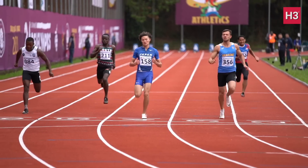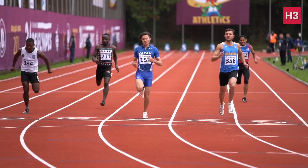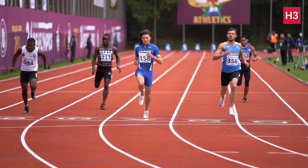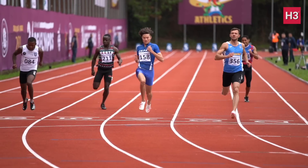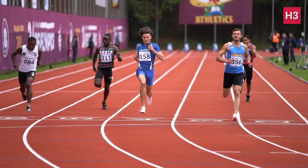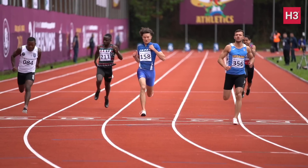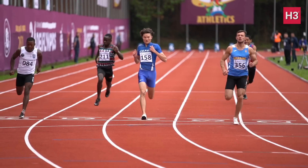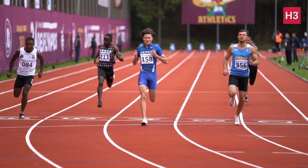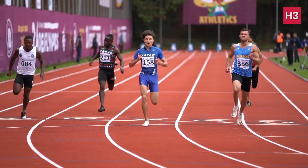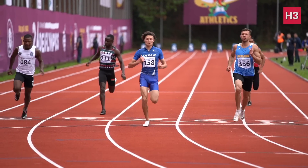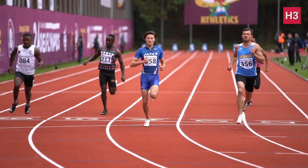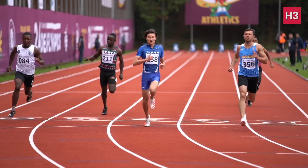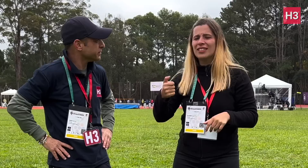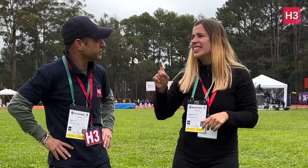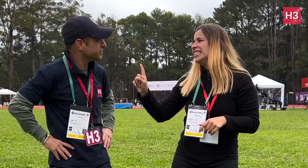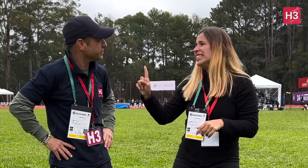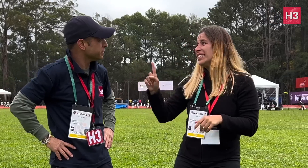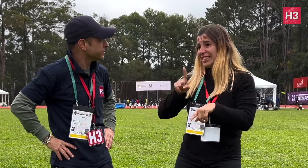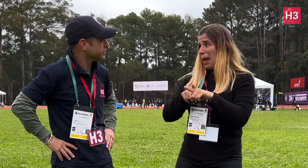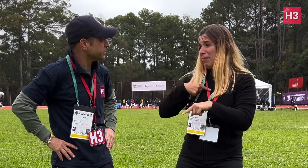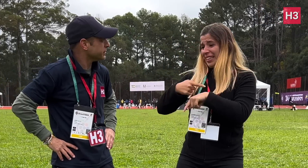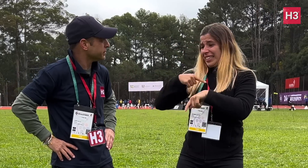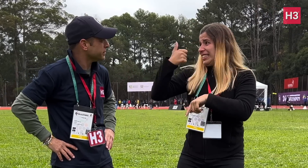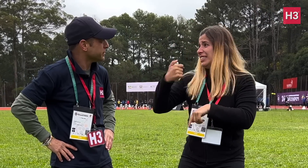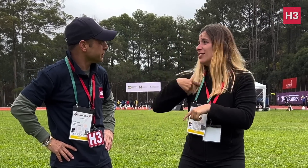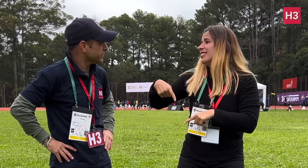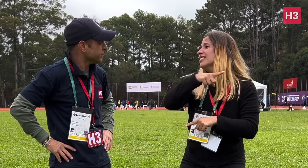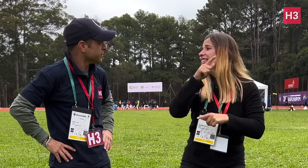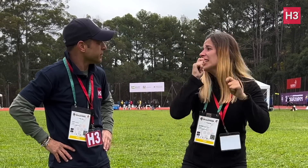I have to go now to interview athletes.